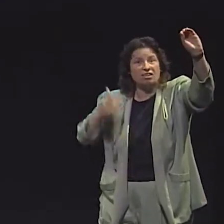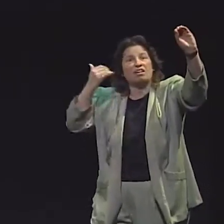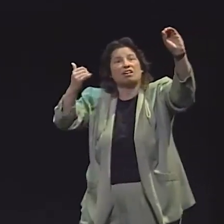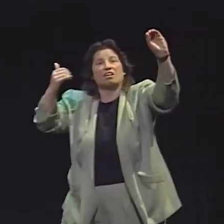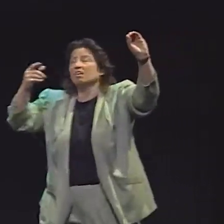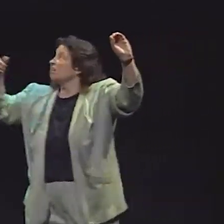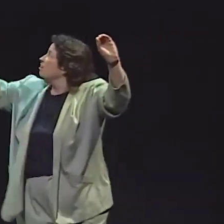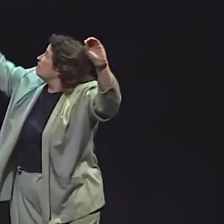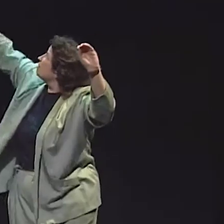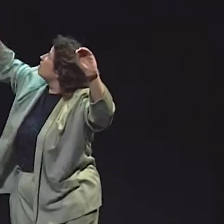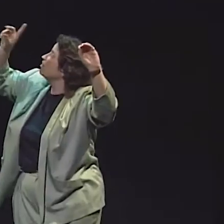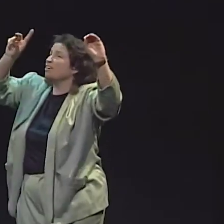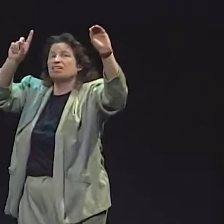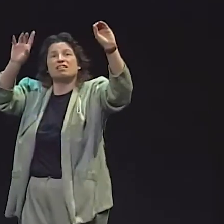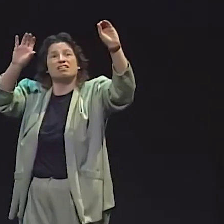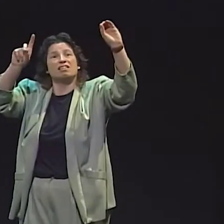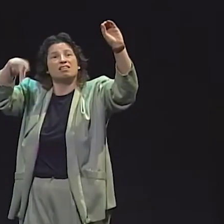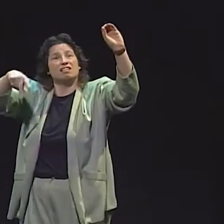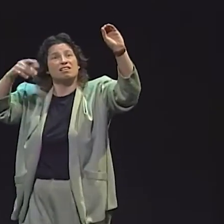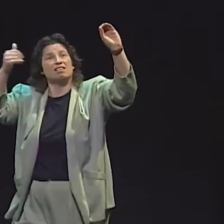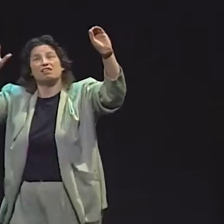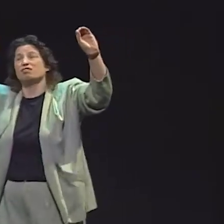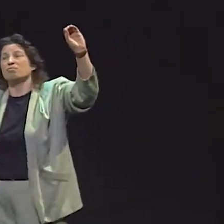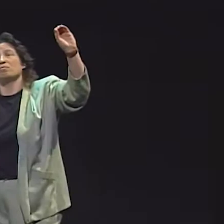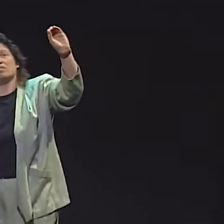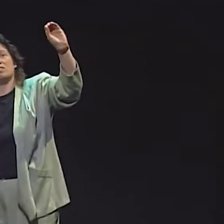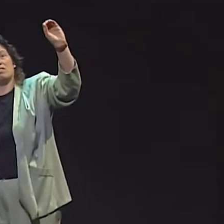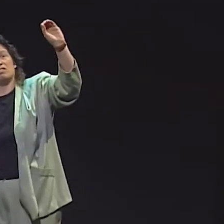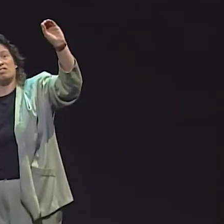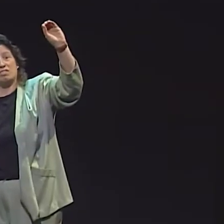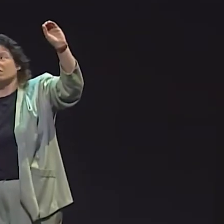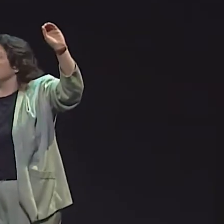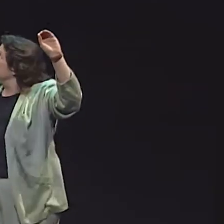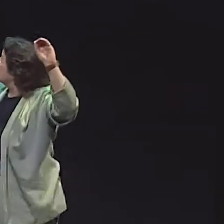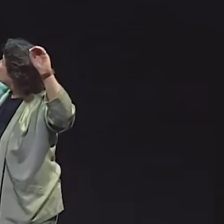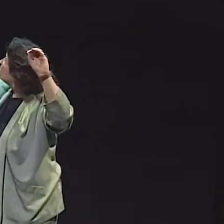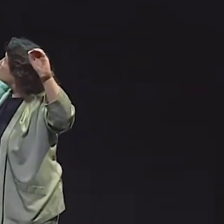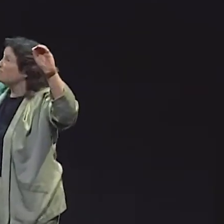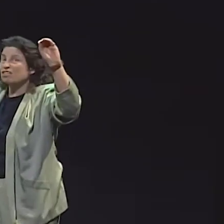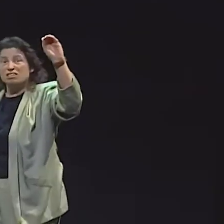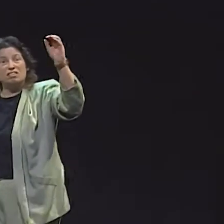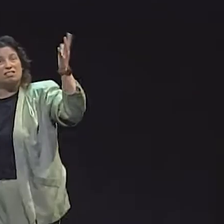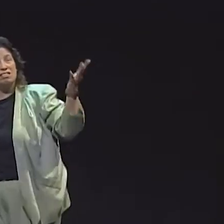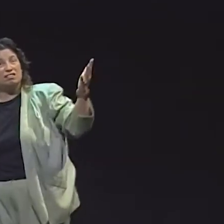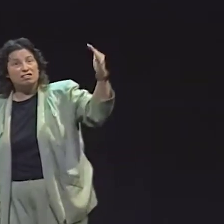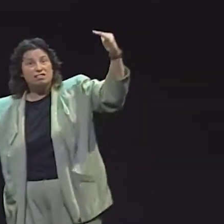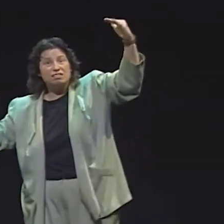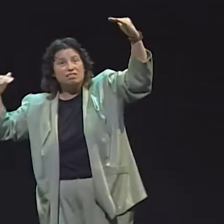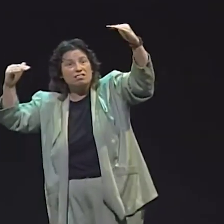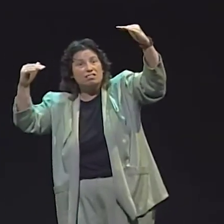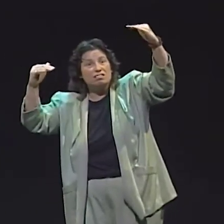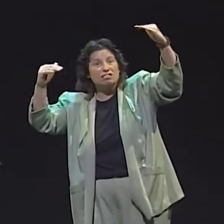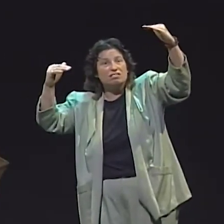AND HE AVERAGED 9.50 FEATURES PER T-UNIT